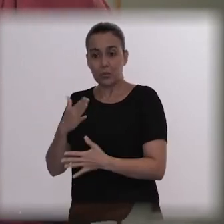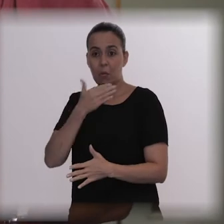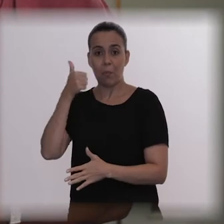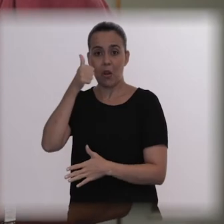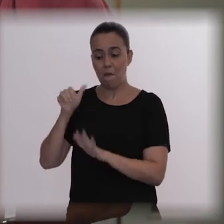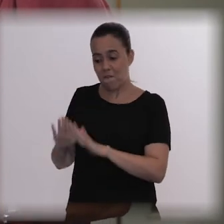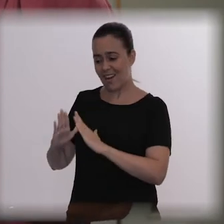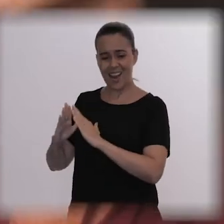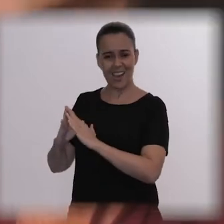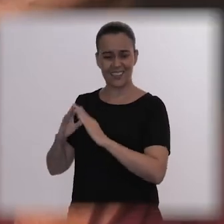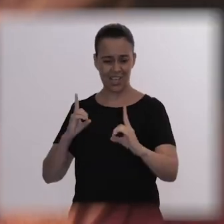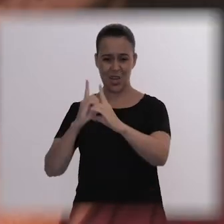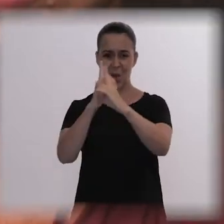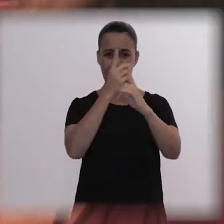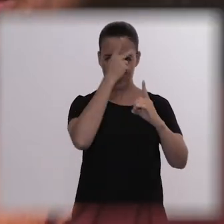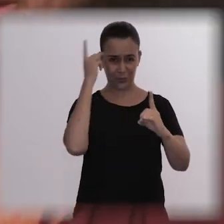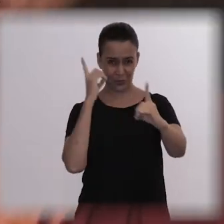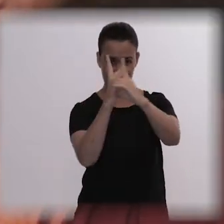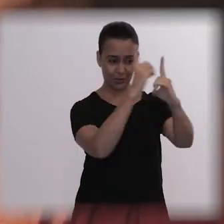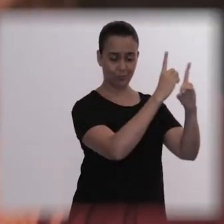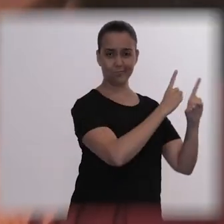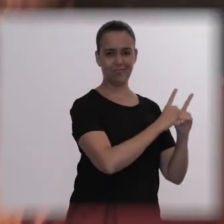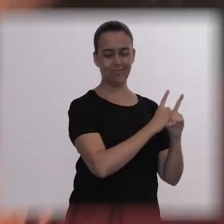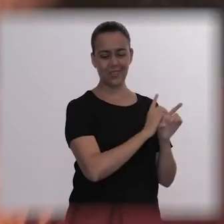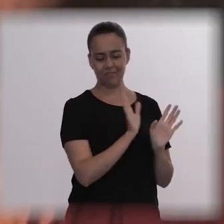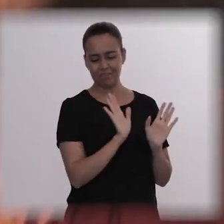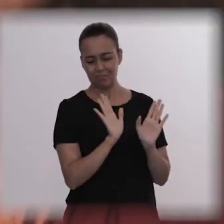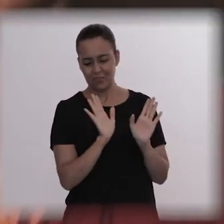And he was a very dear friend, a very dear family member,